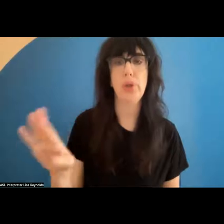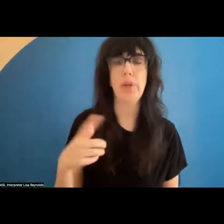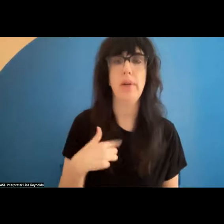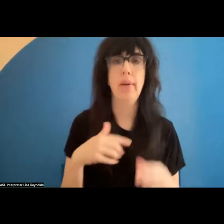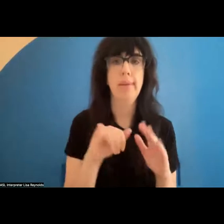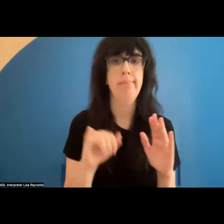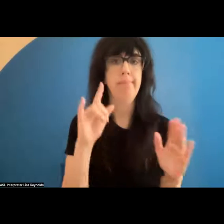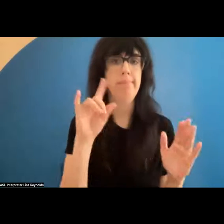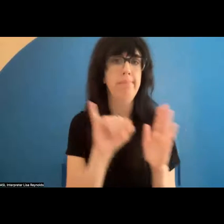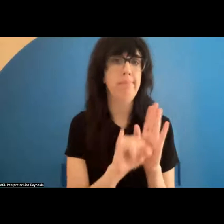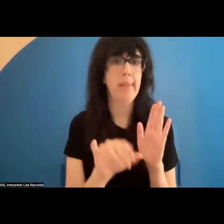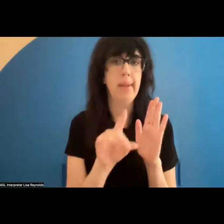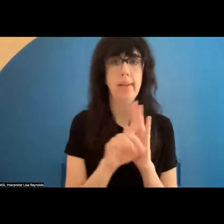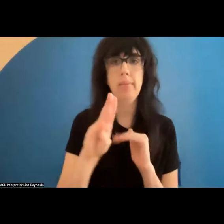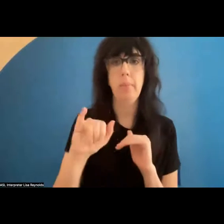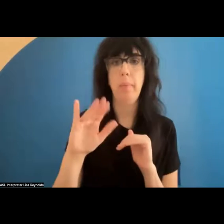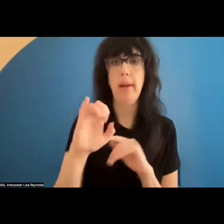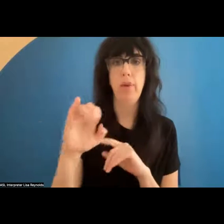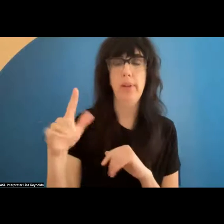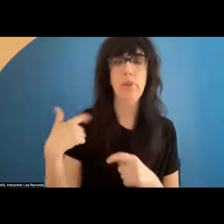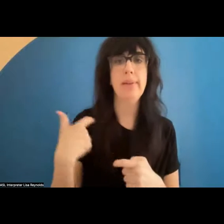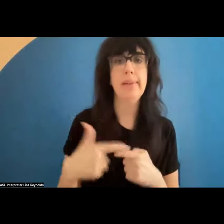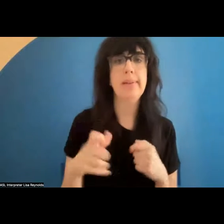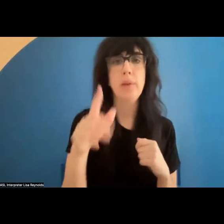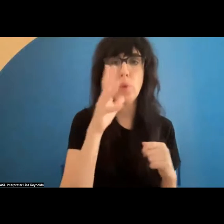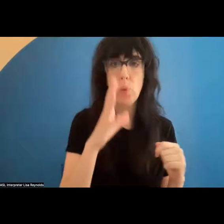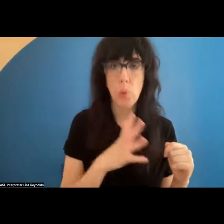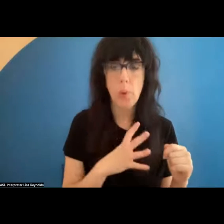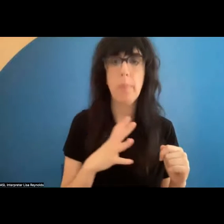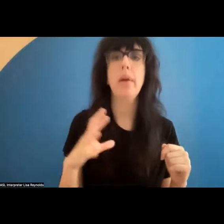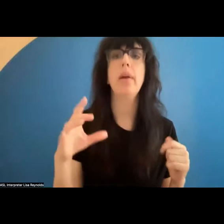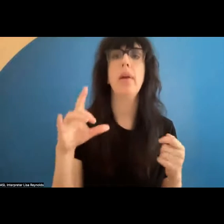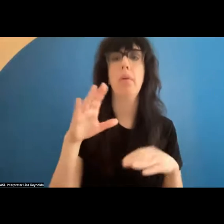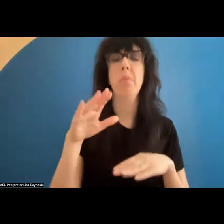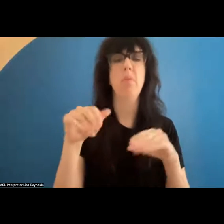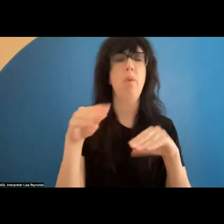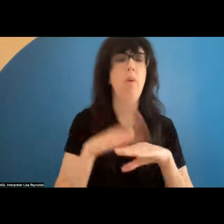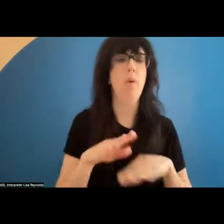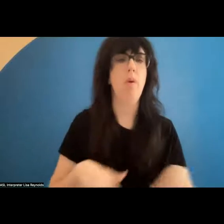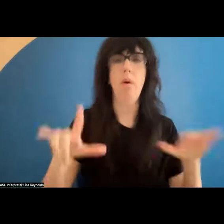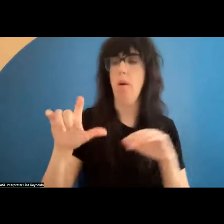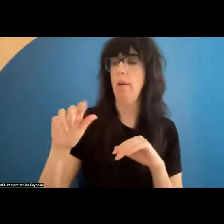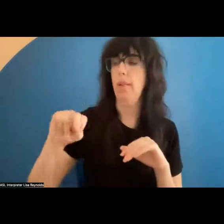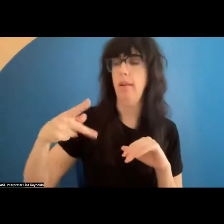biracial Latina woman. I am on Munsee Lenape land, and I have short, curly brown